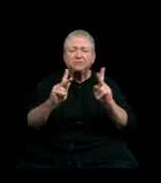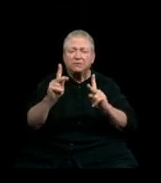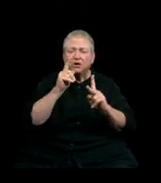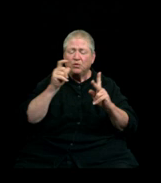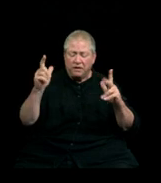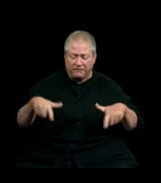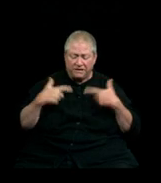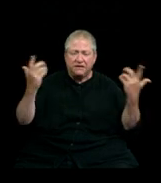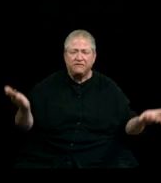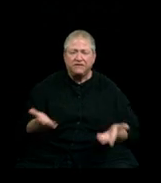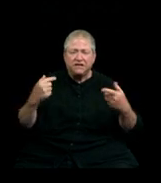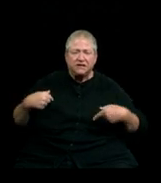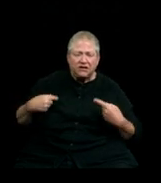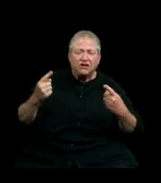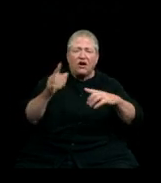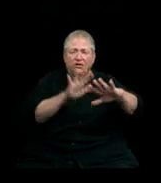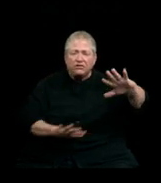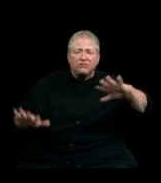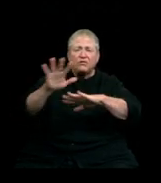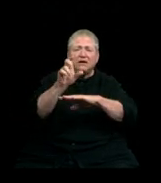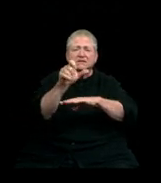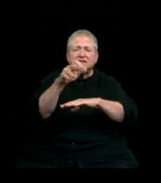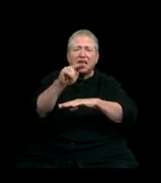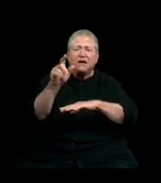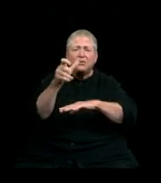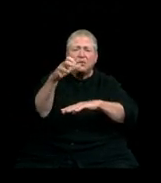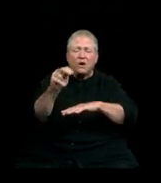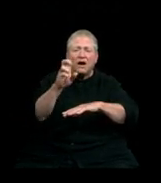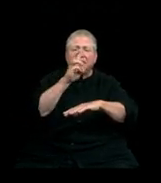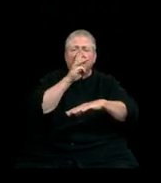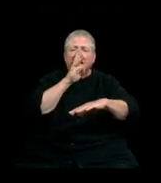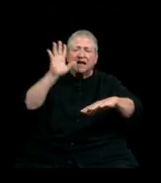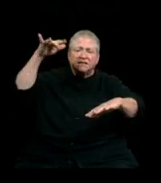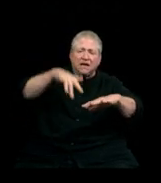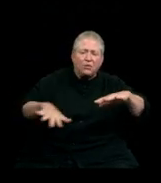all throughout the San Juan Islands and the North Cascades watershed from time immemorial.